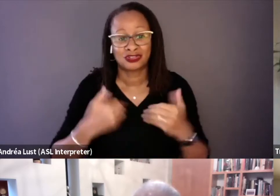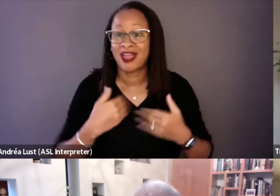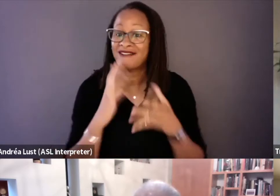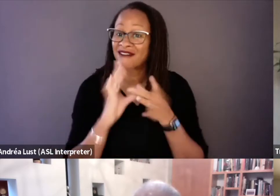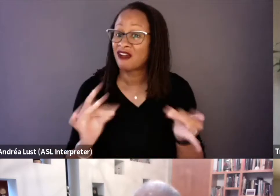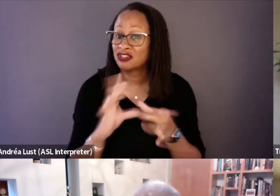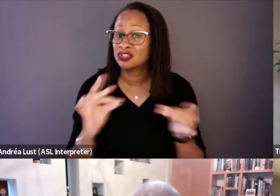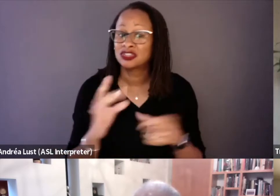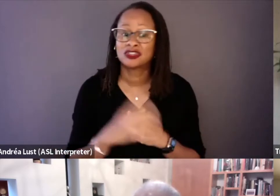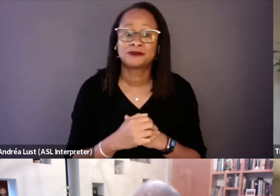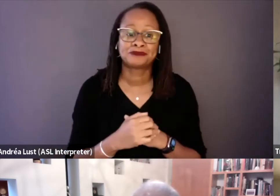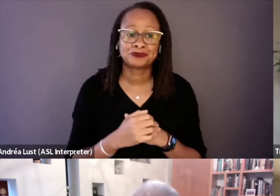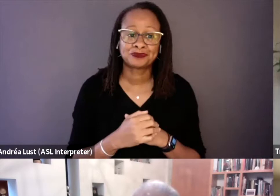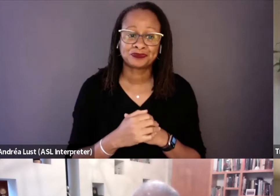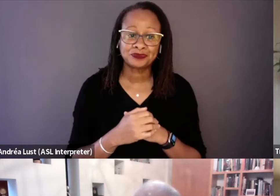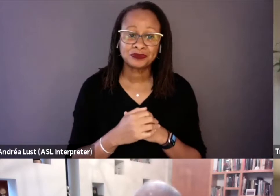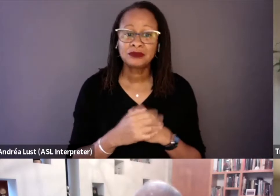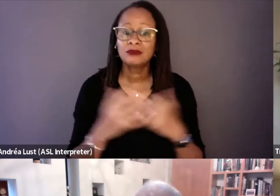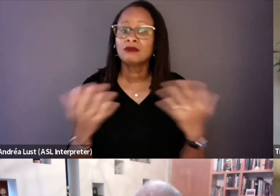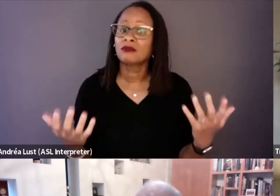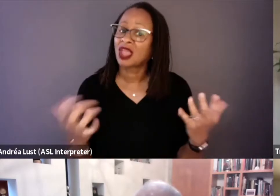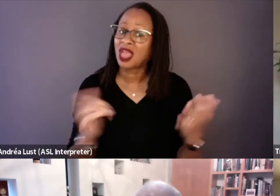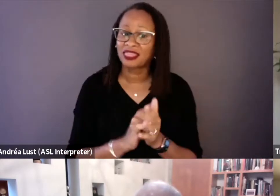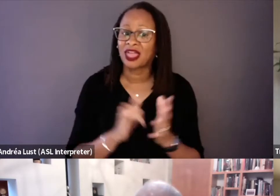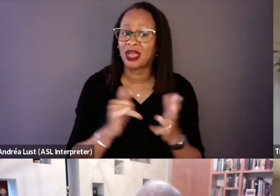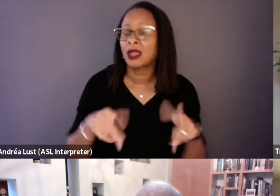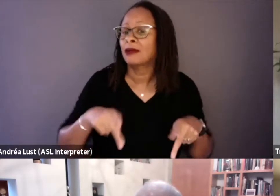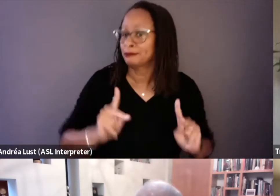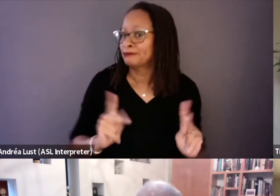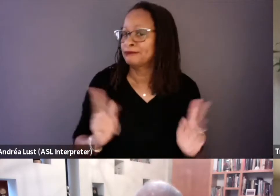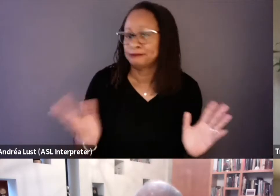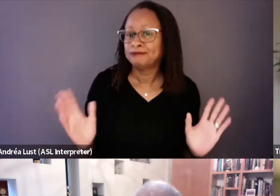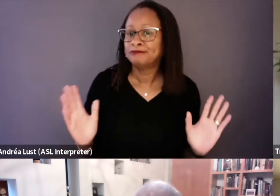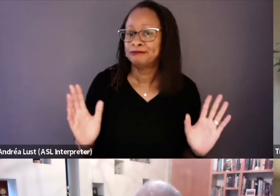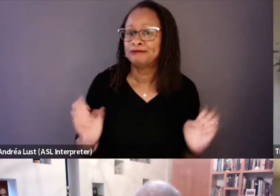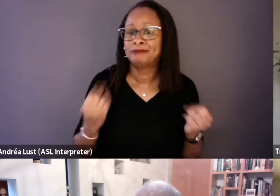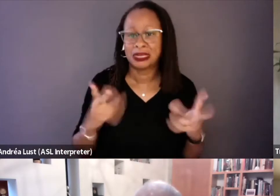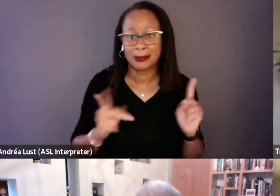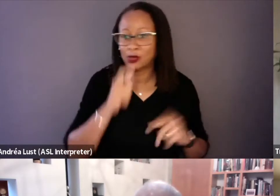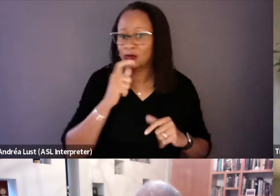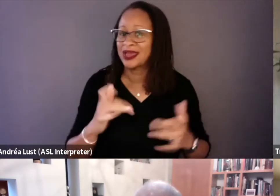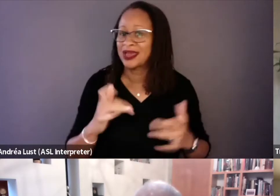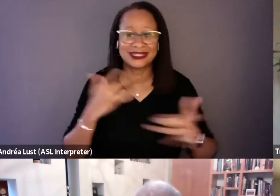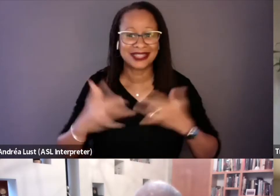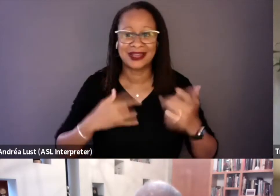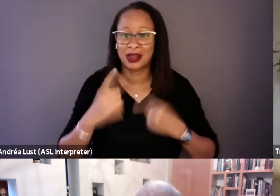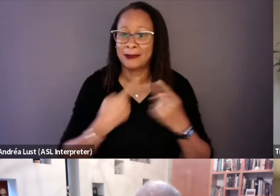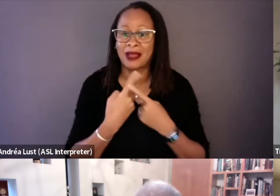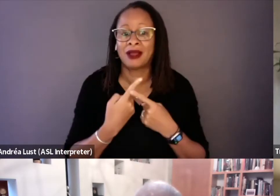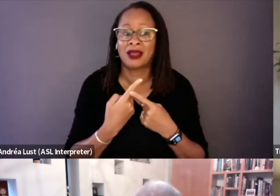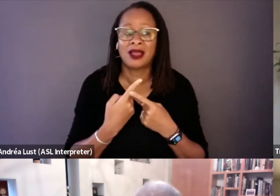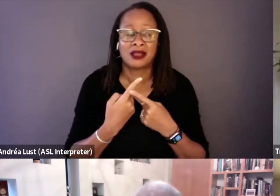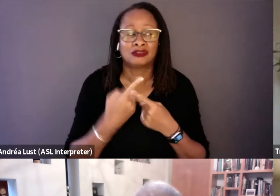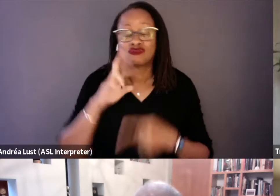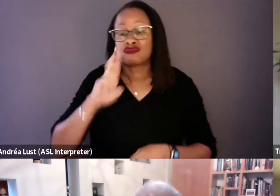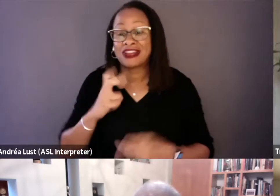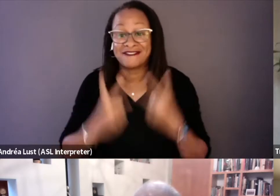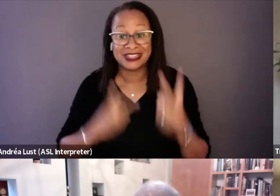which, certainly, a lot of folks were not excited about the prospect of revisiting a profound trauma